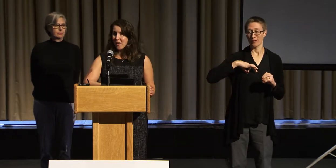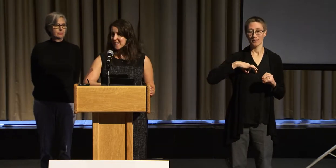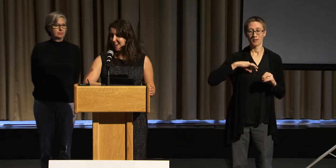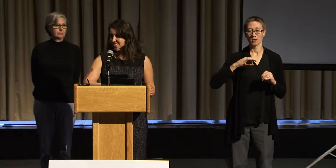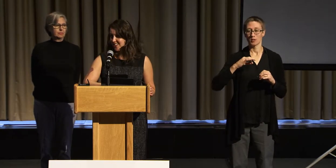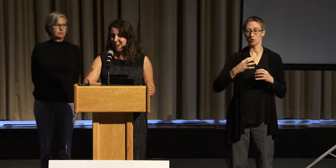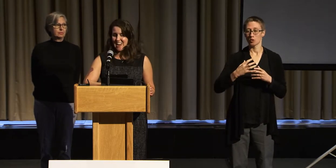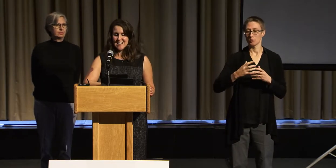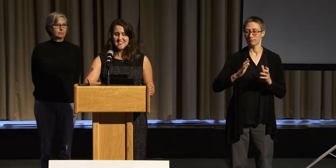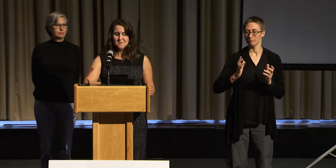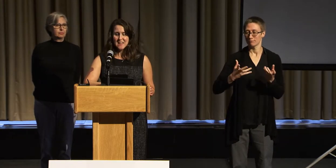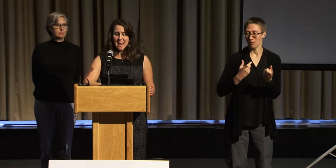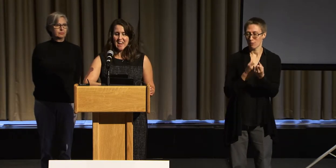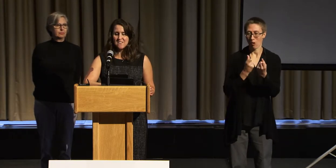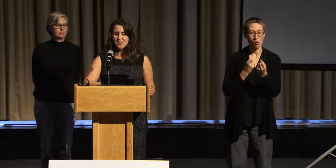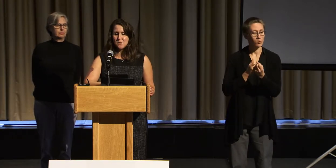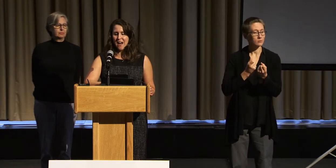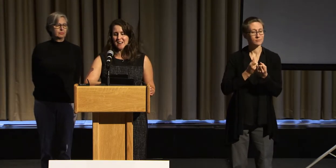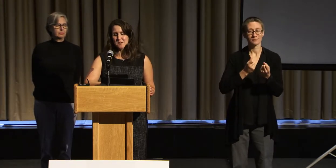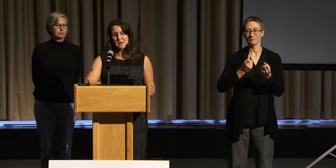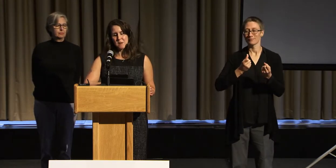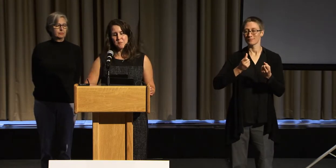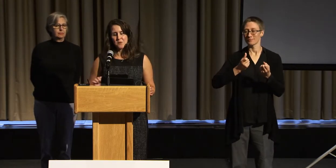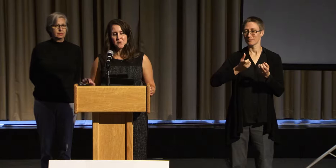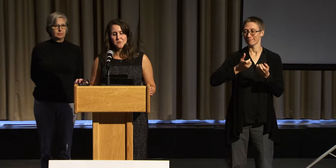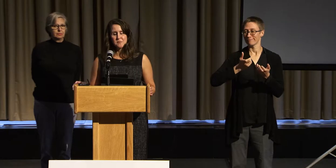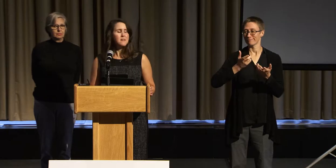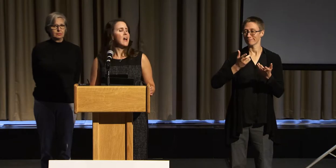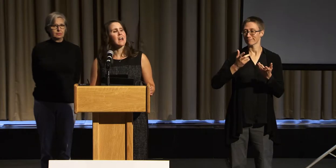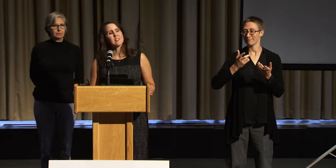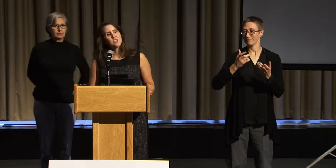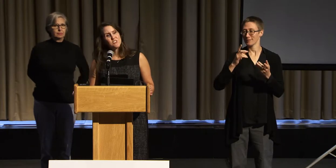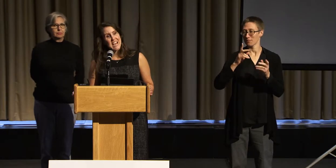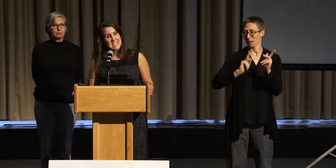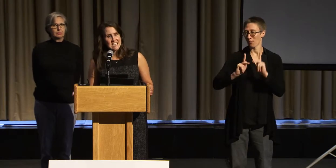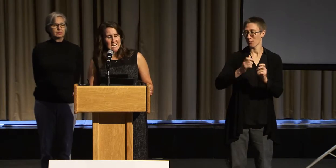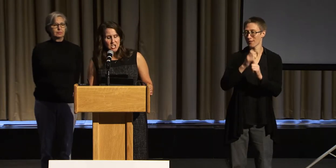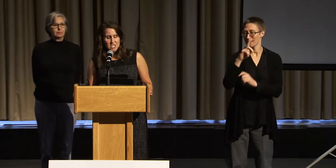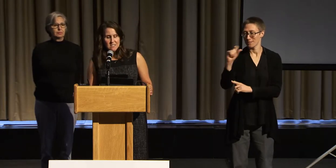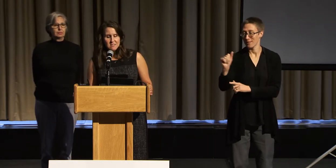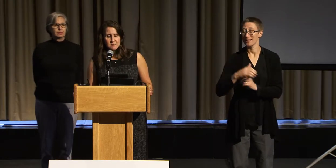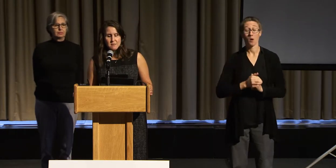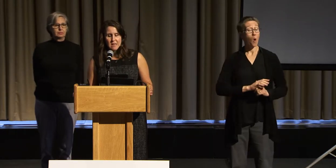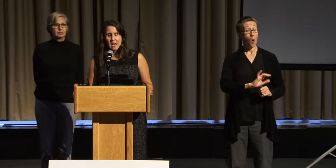On the other hand, if you asked people at the United Nations,